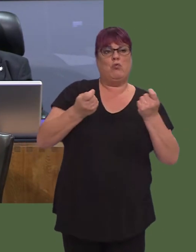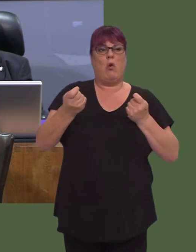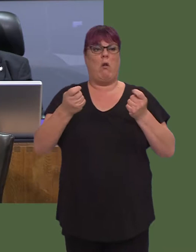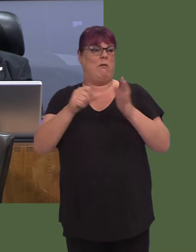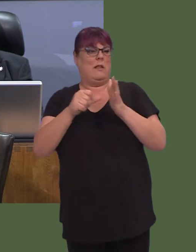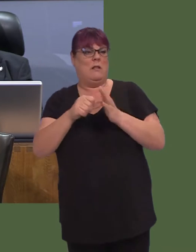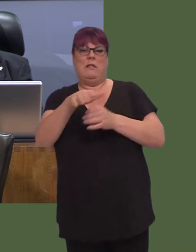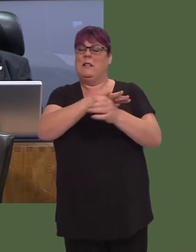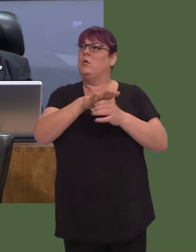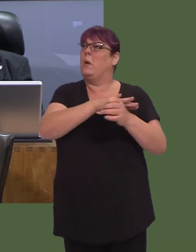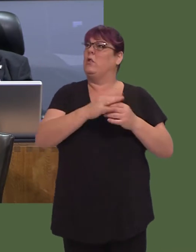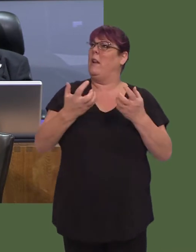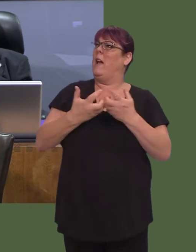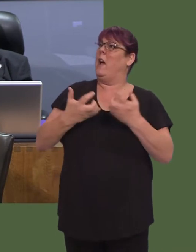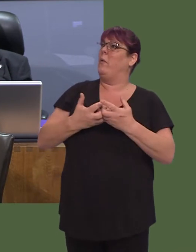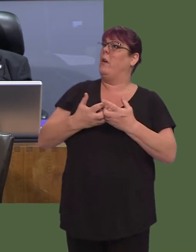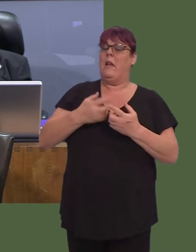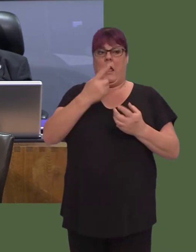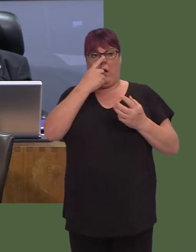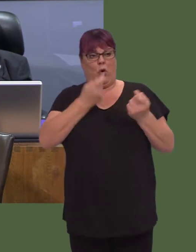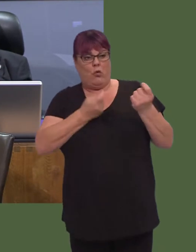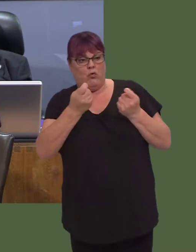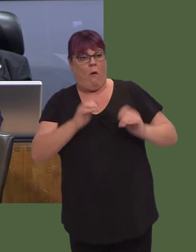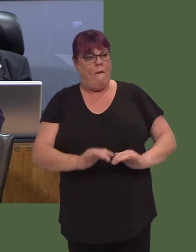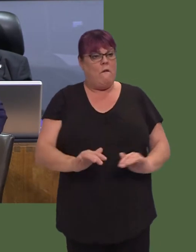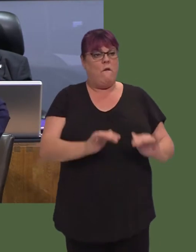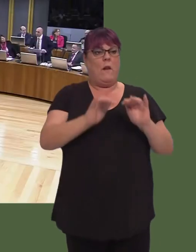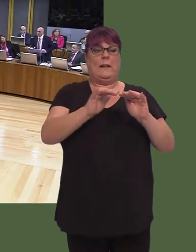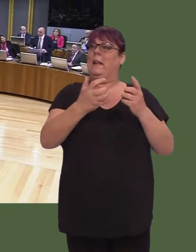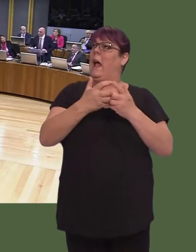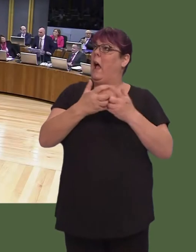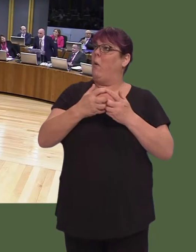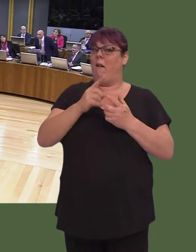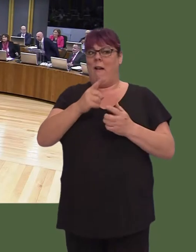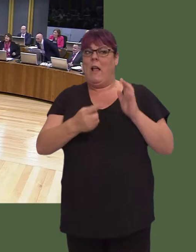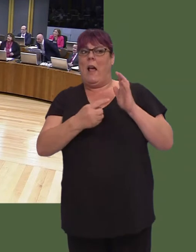flooding and flood-risk management will be a priority for you and your Government in the future?